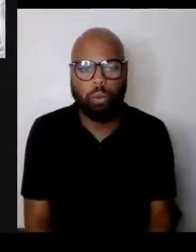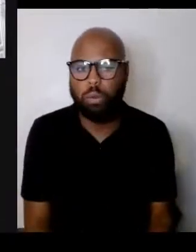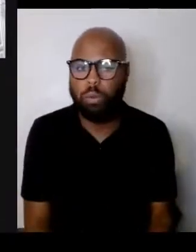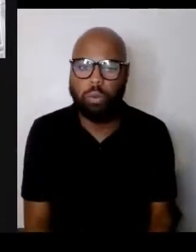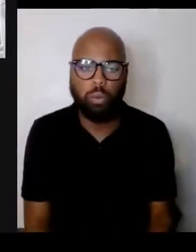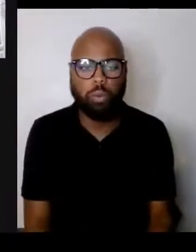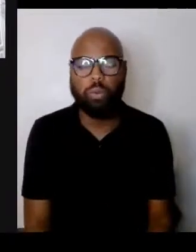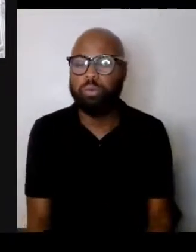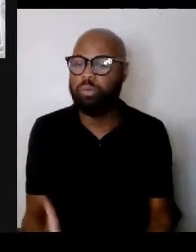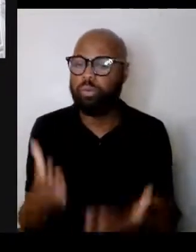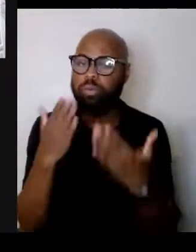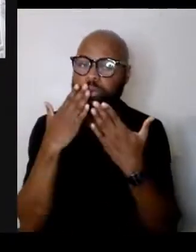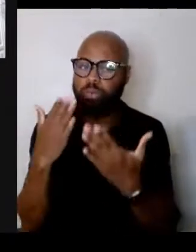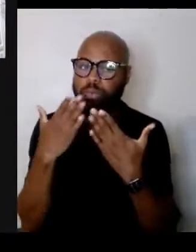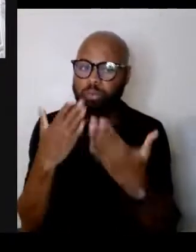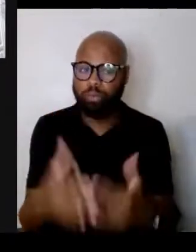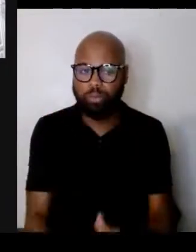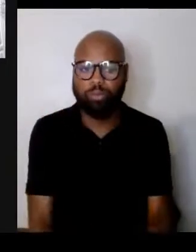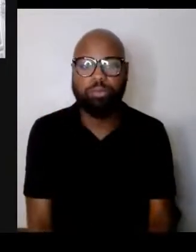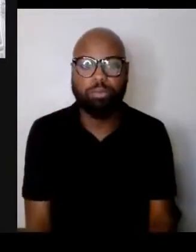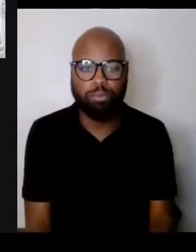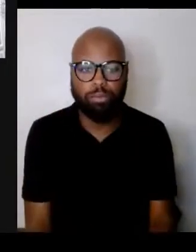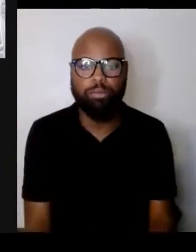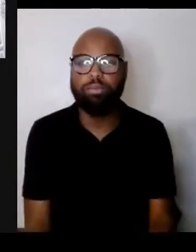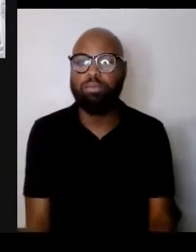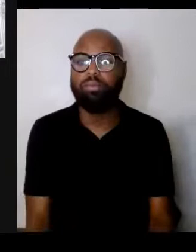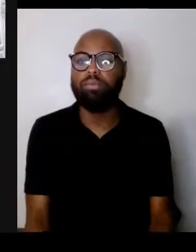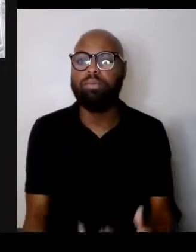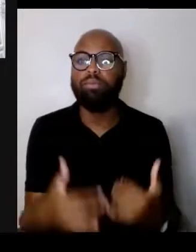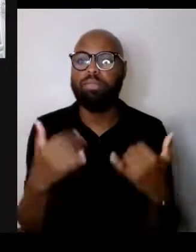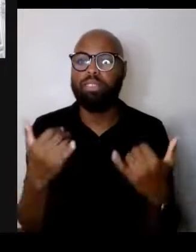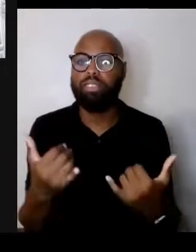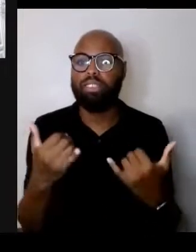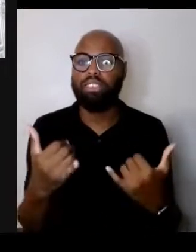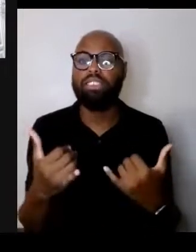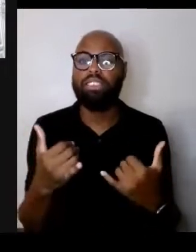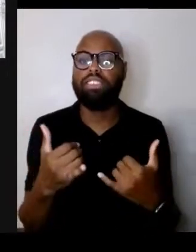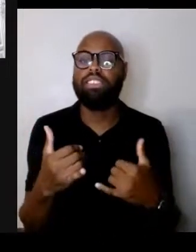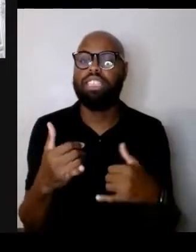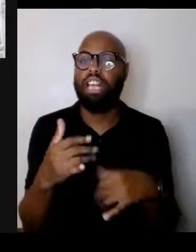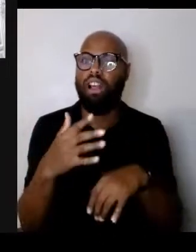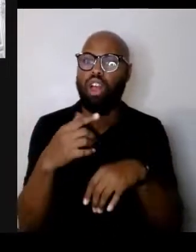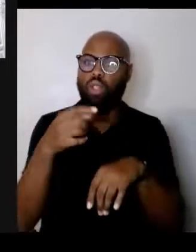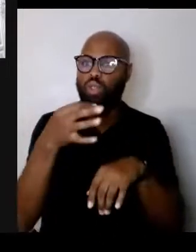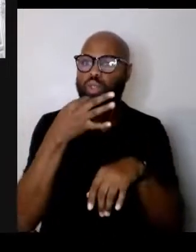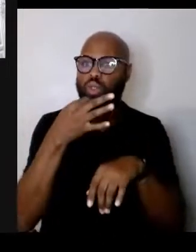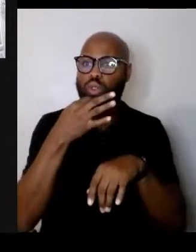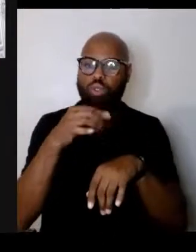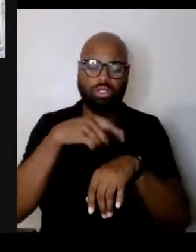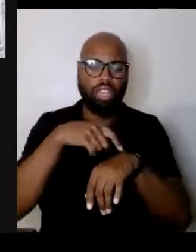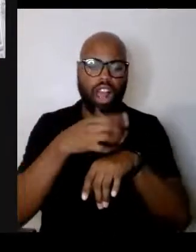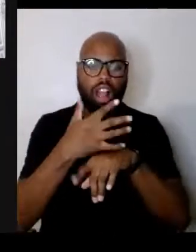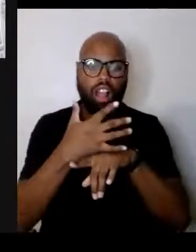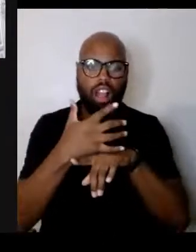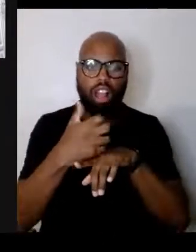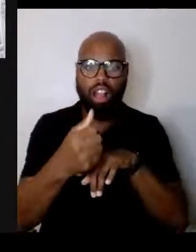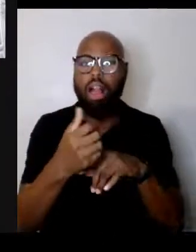Thank you. Given the hour is late, given that the hour is late I want to just take one and perhaps two questions